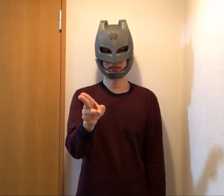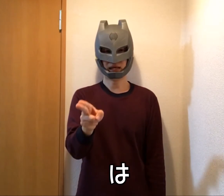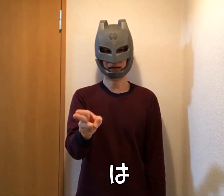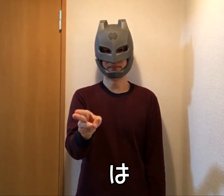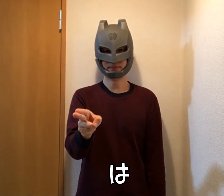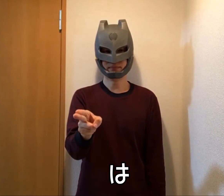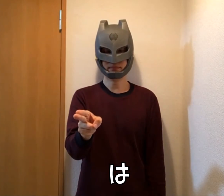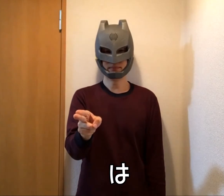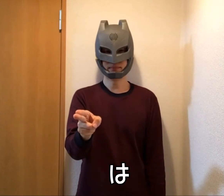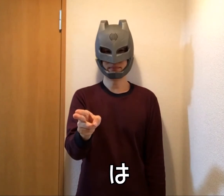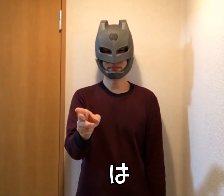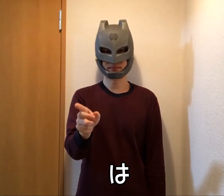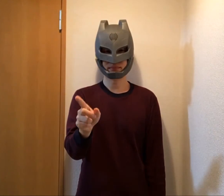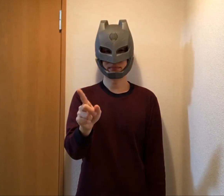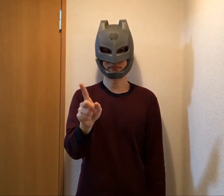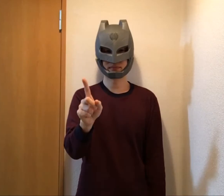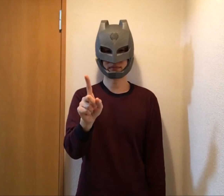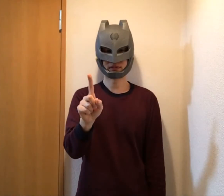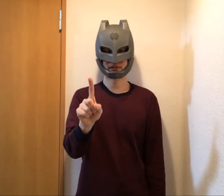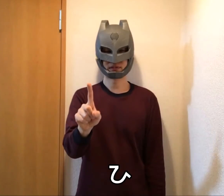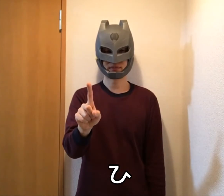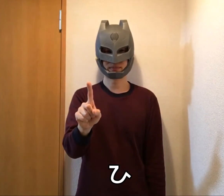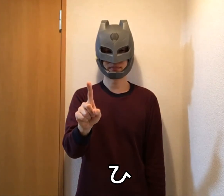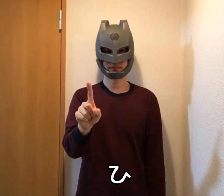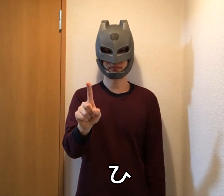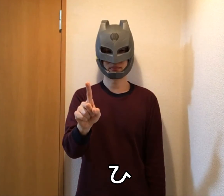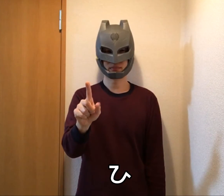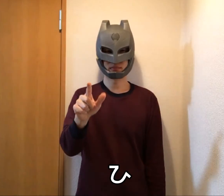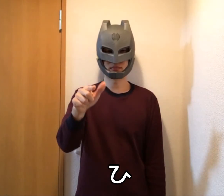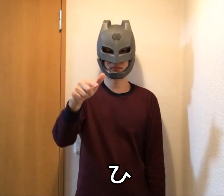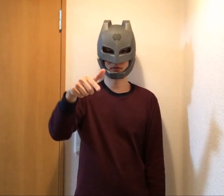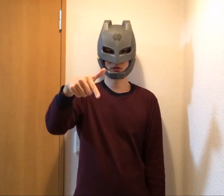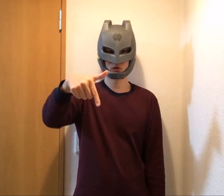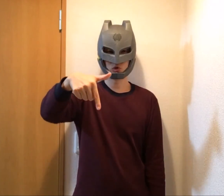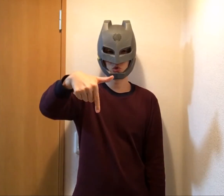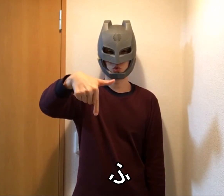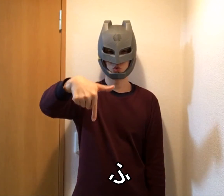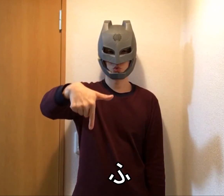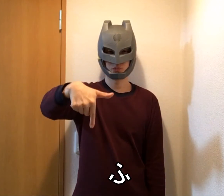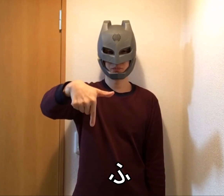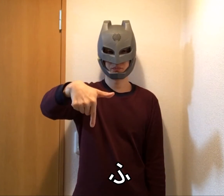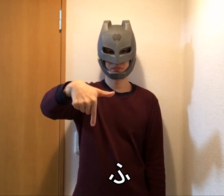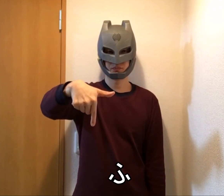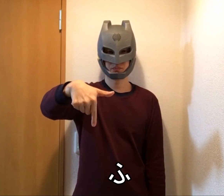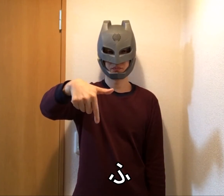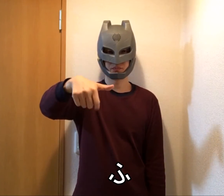ha hi fu